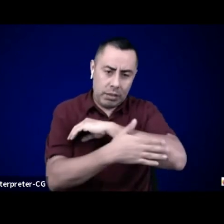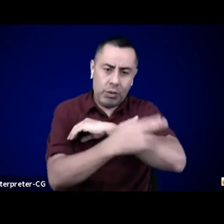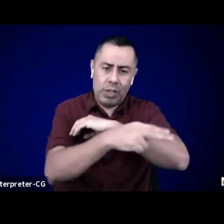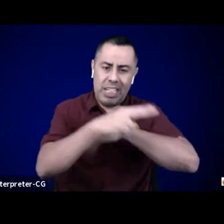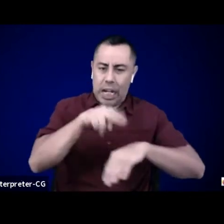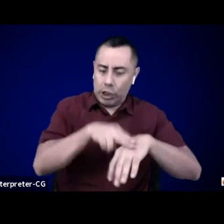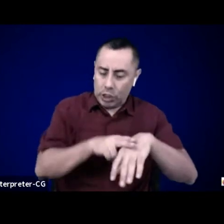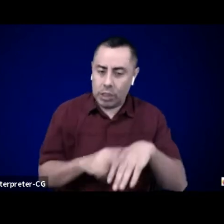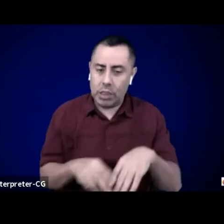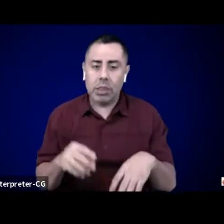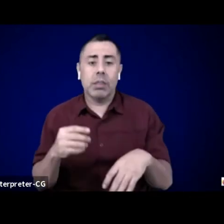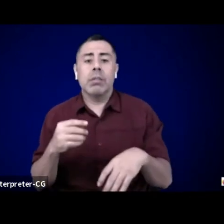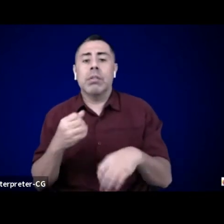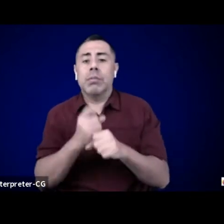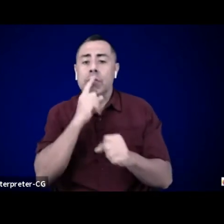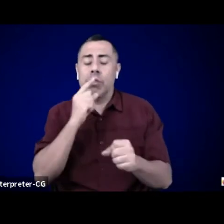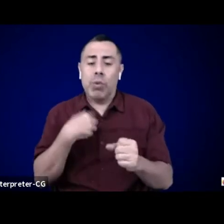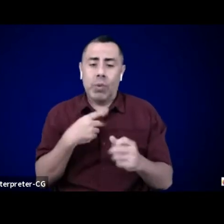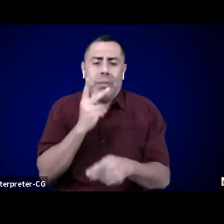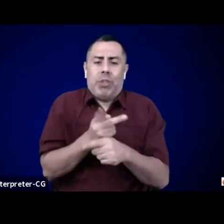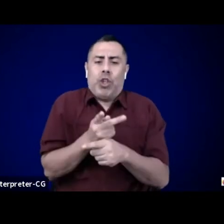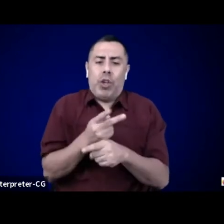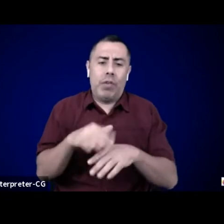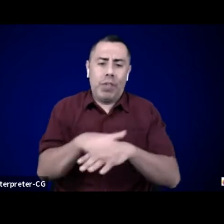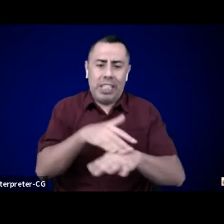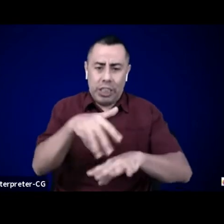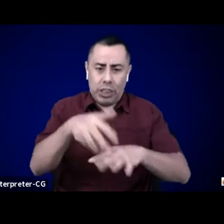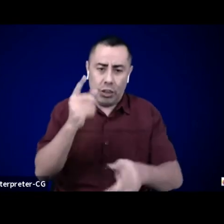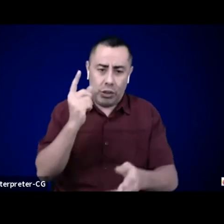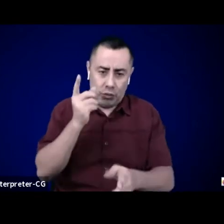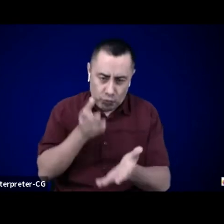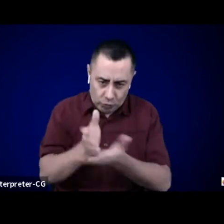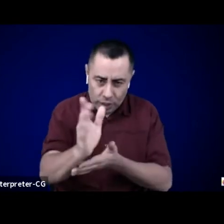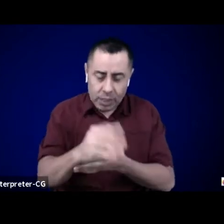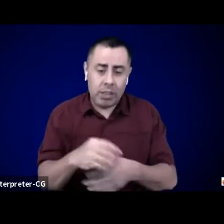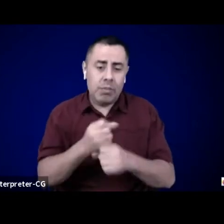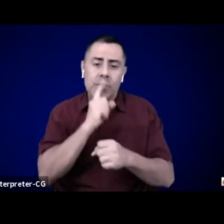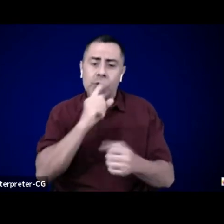Ensuring food sovereignty, housing, clean air and water.